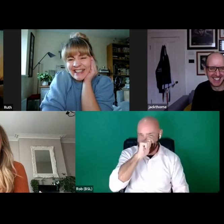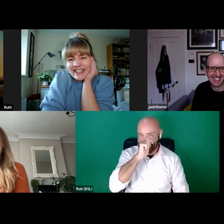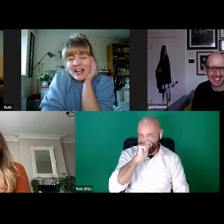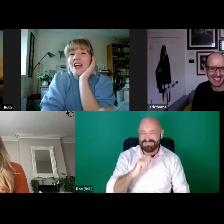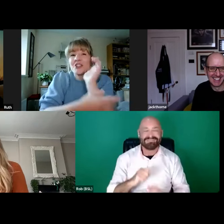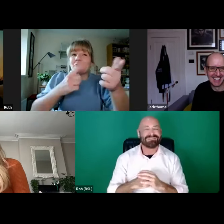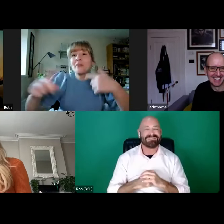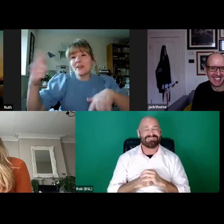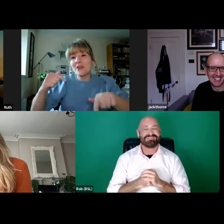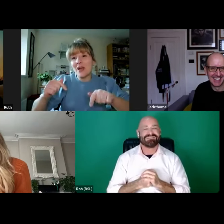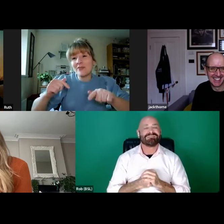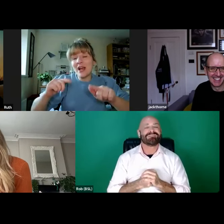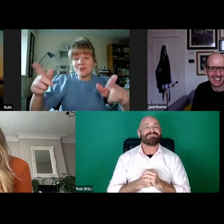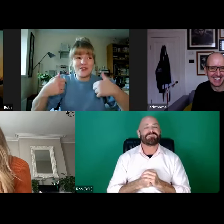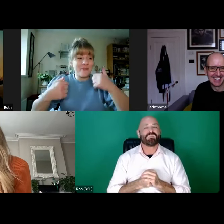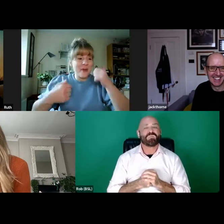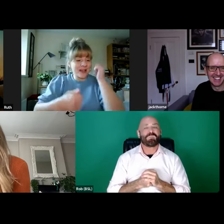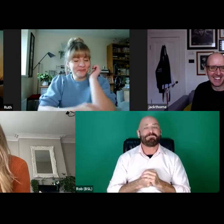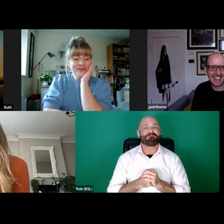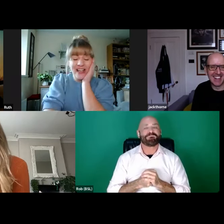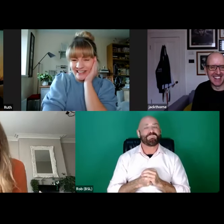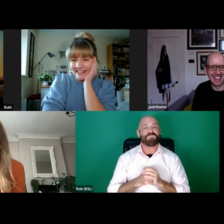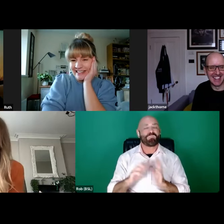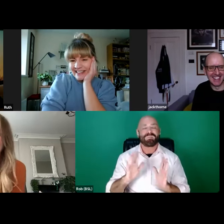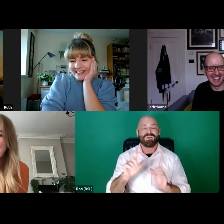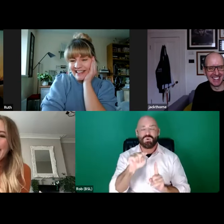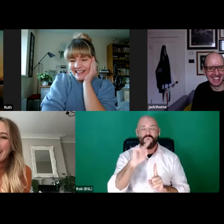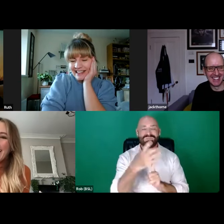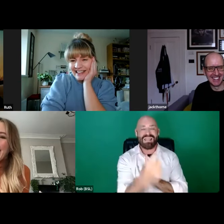Actually probably the other way around, you'd take mine!